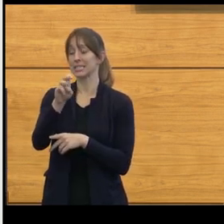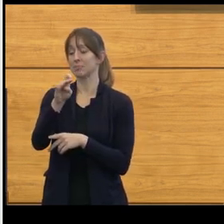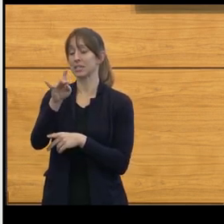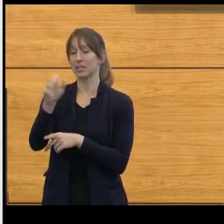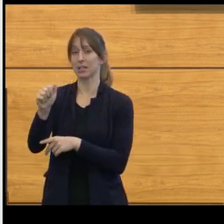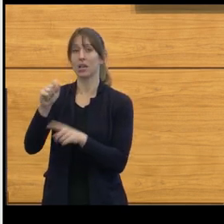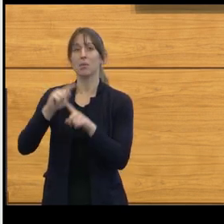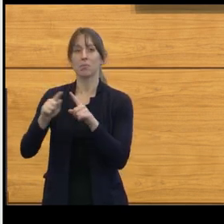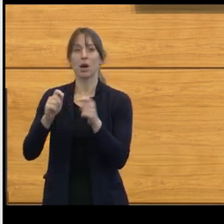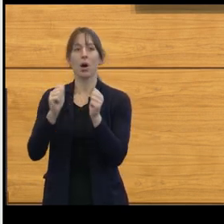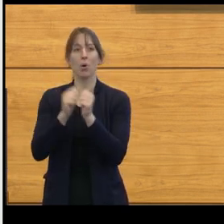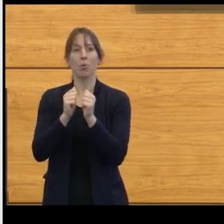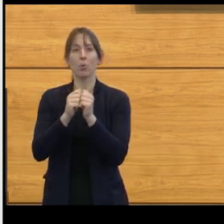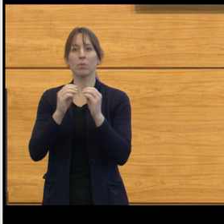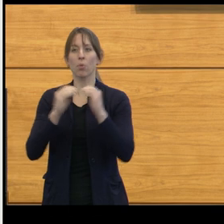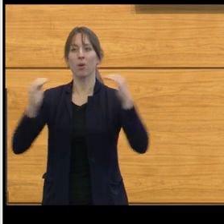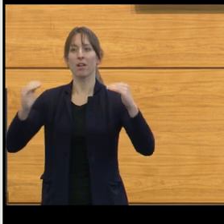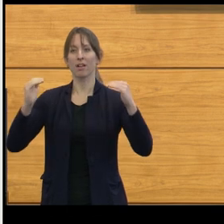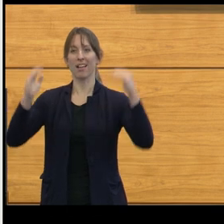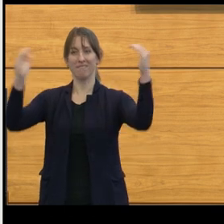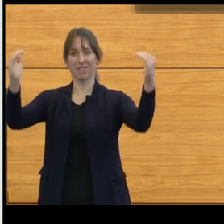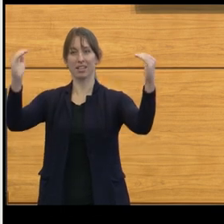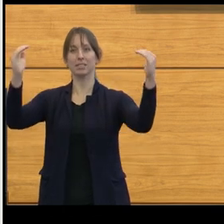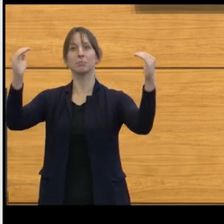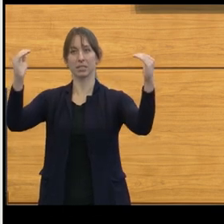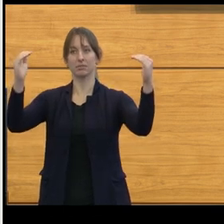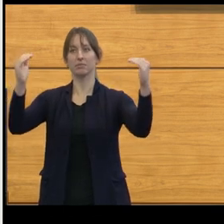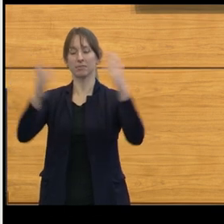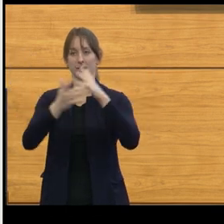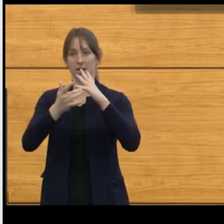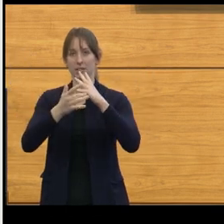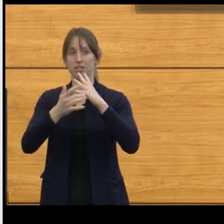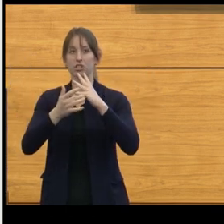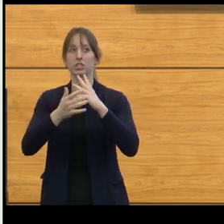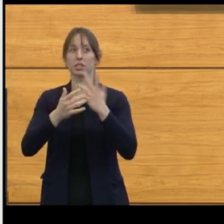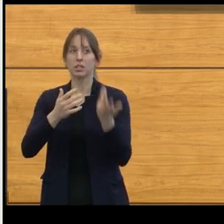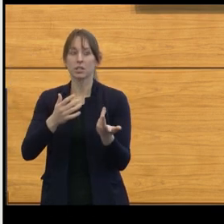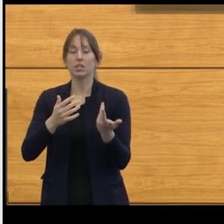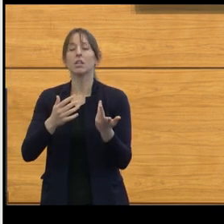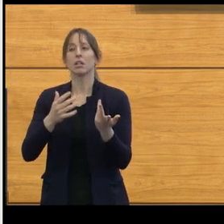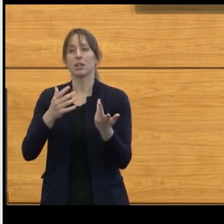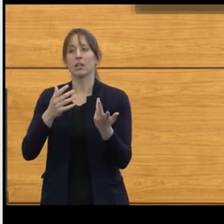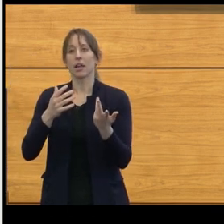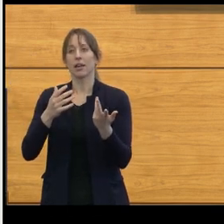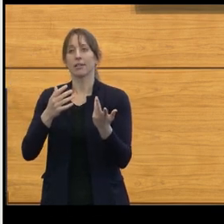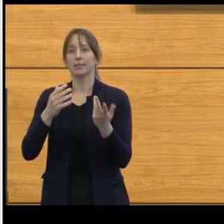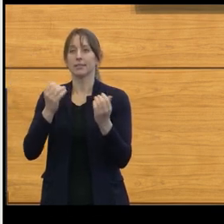And in fact, the leading cause of death from cancer, again, are brain tumors in children.